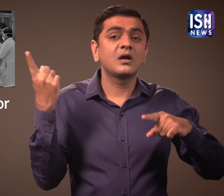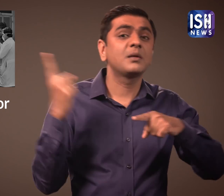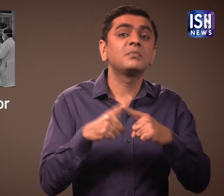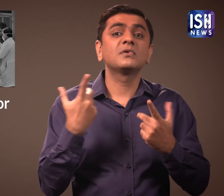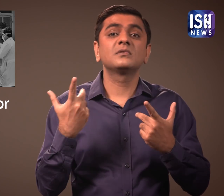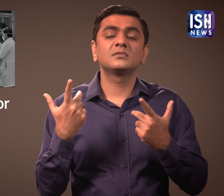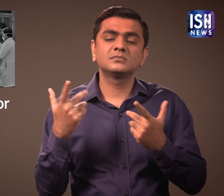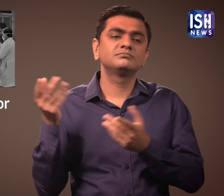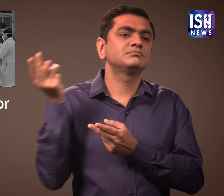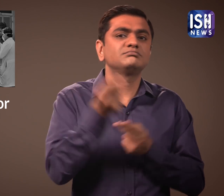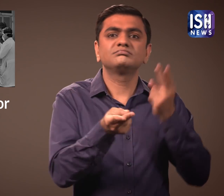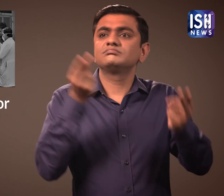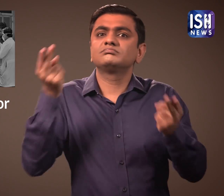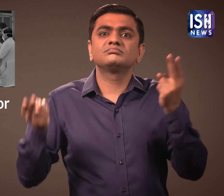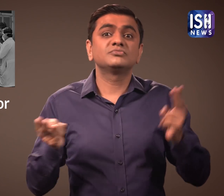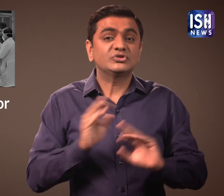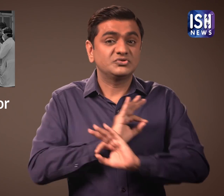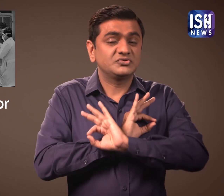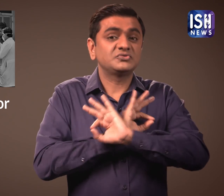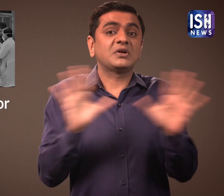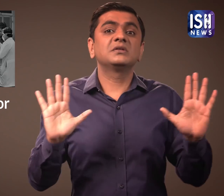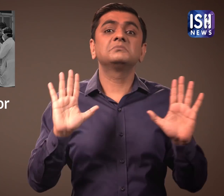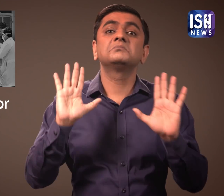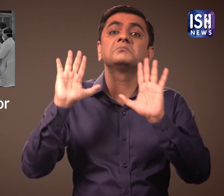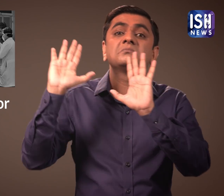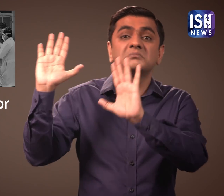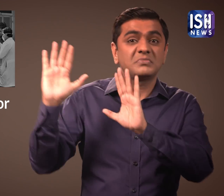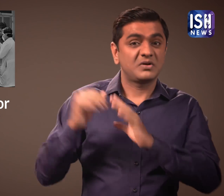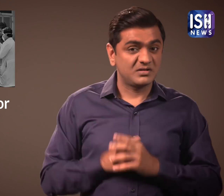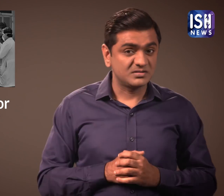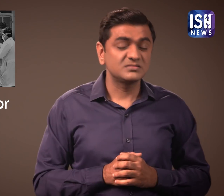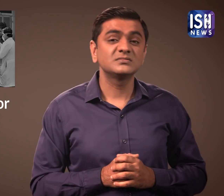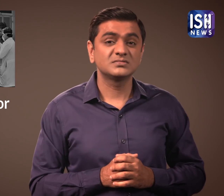In an emergency the beds will be ready for patients.